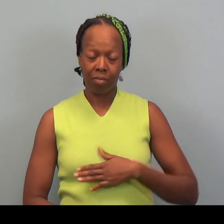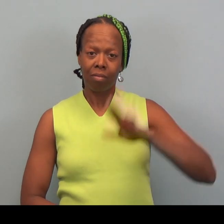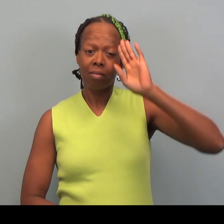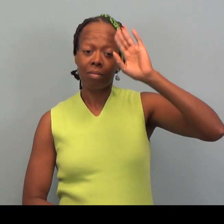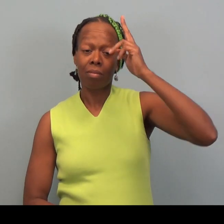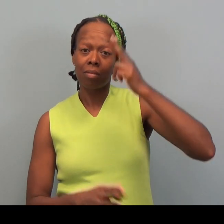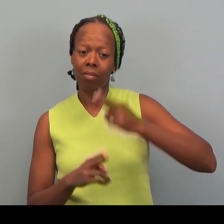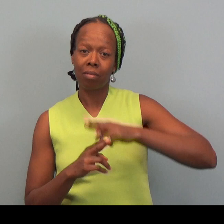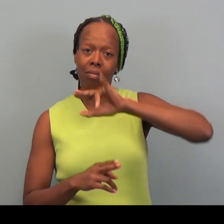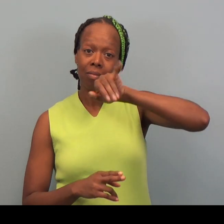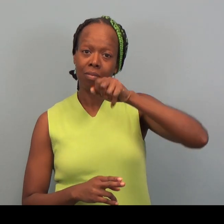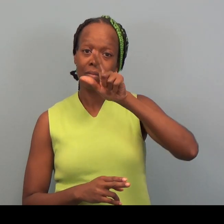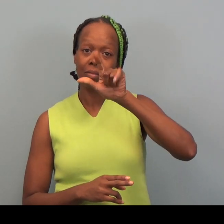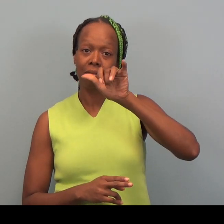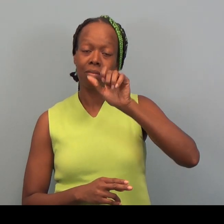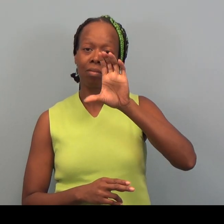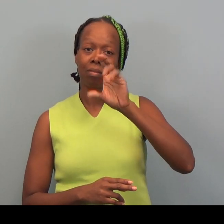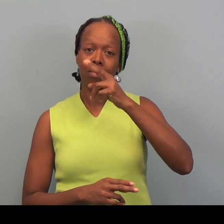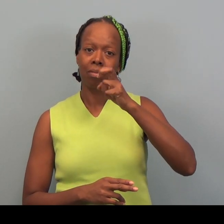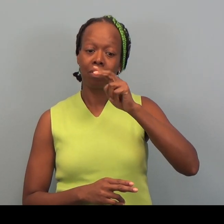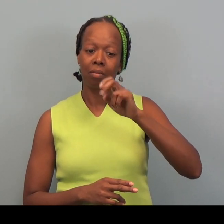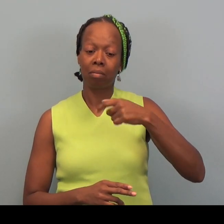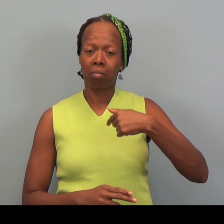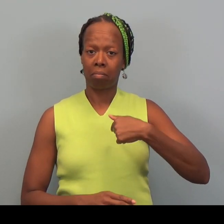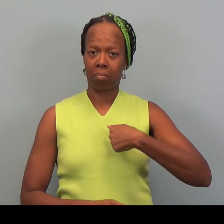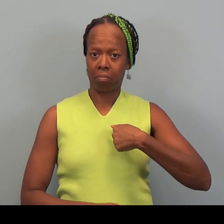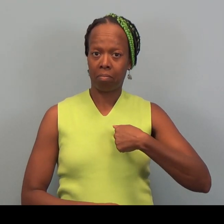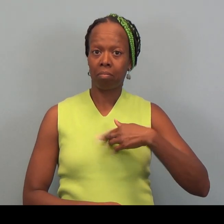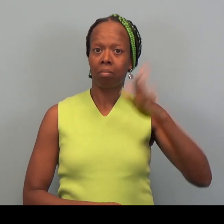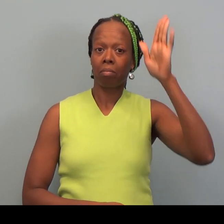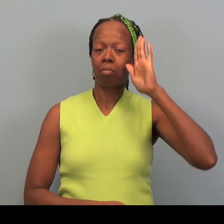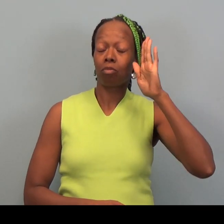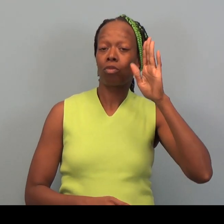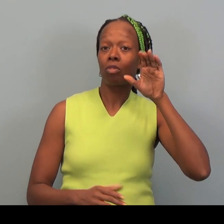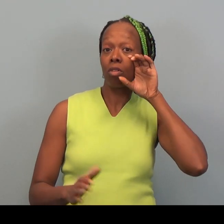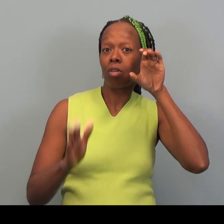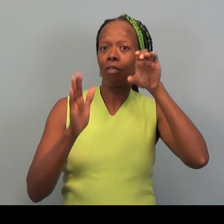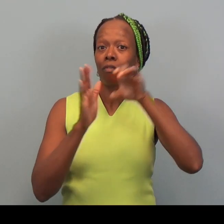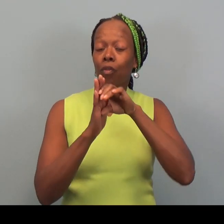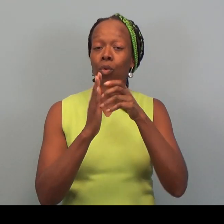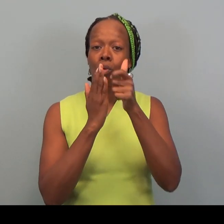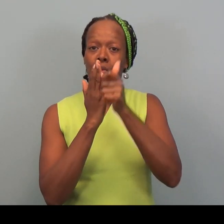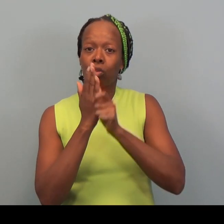Hi. My name is Julia Cheng and I was a photojournalist for about 16 years